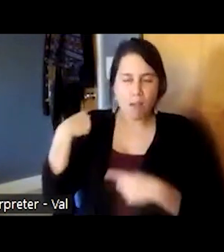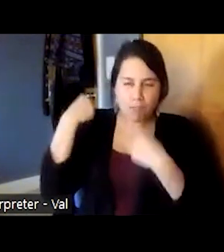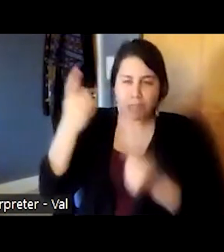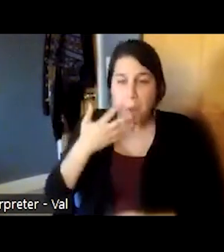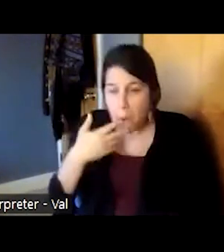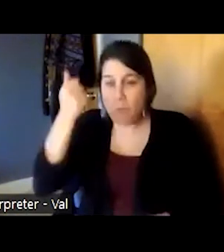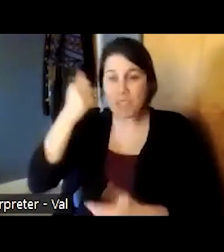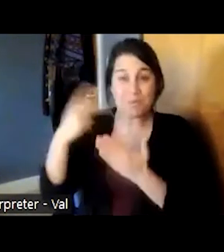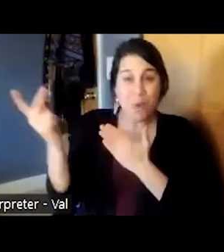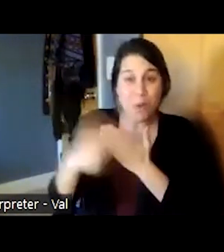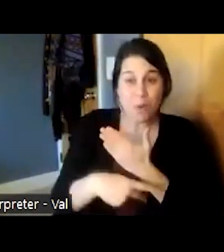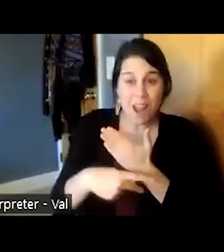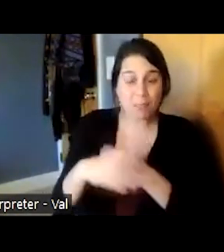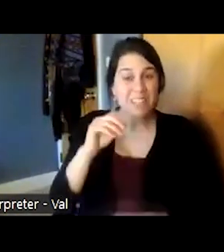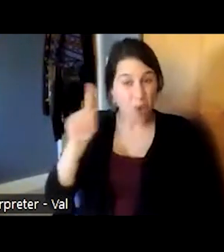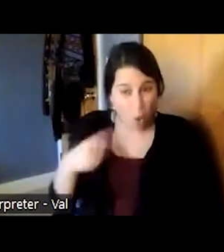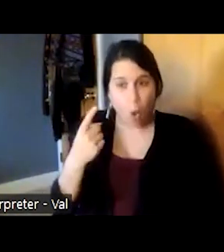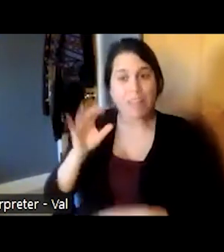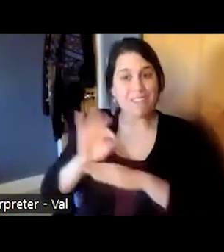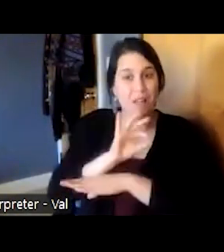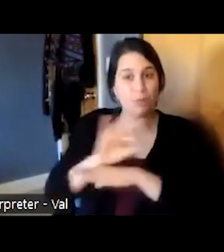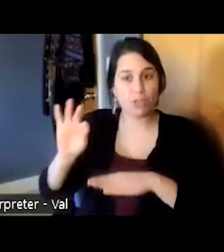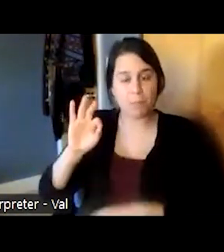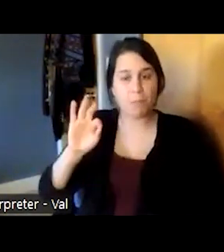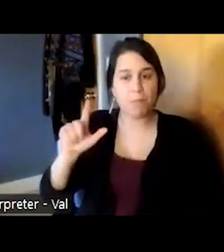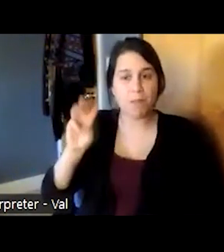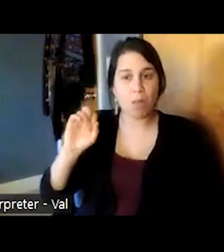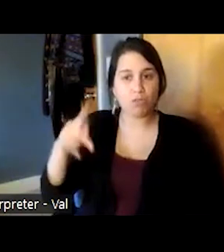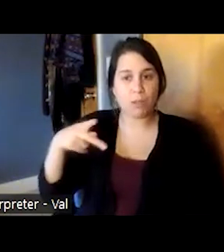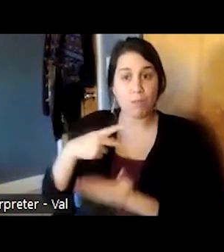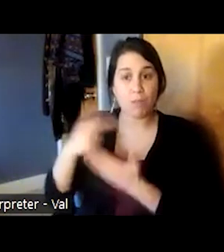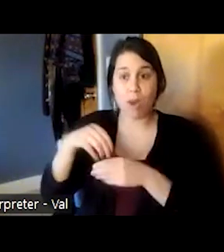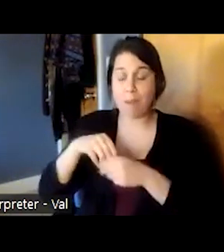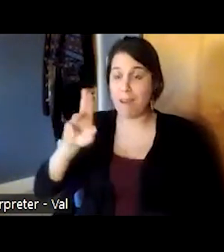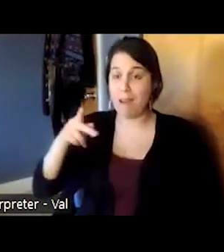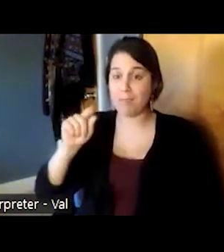and the only fellowship program in upstate new york we were faced with a dire situation as the